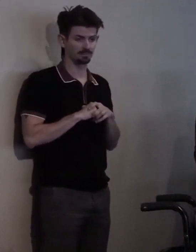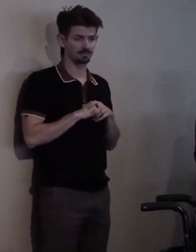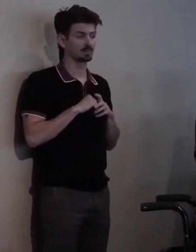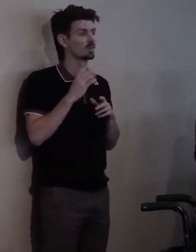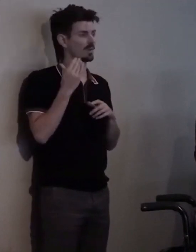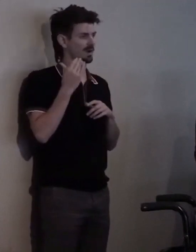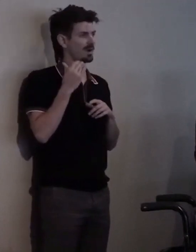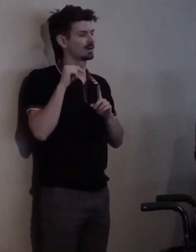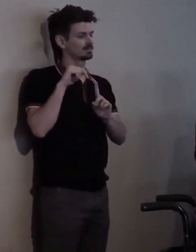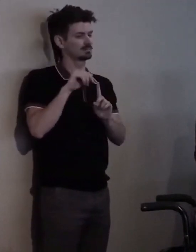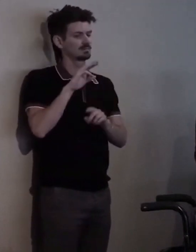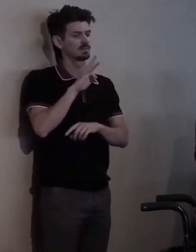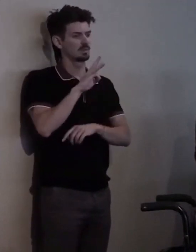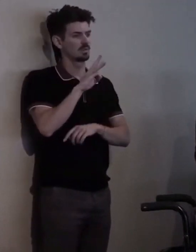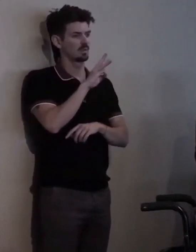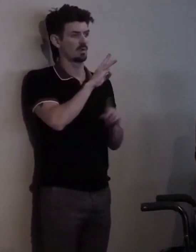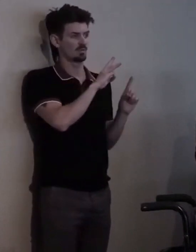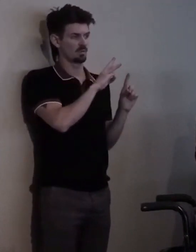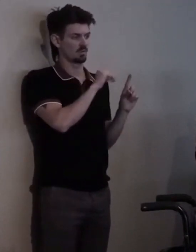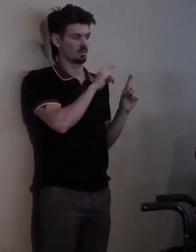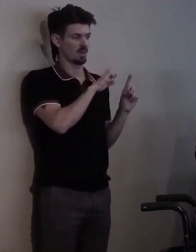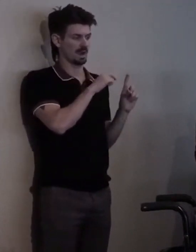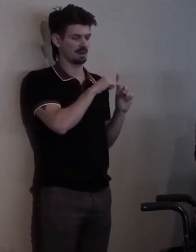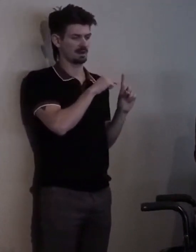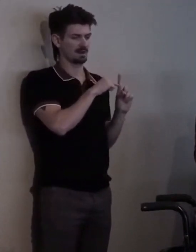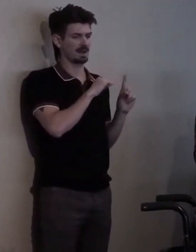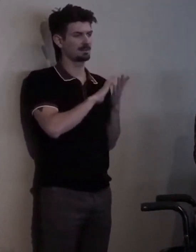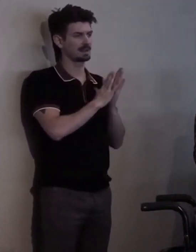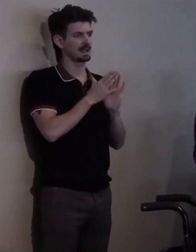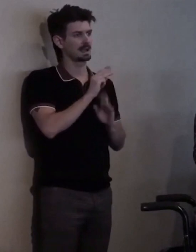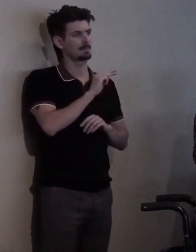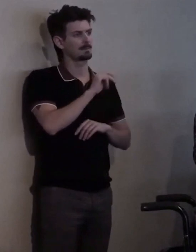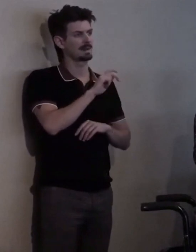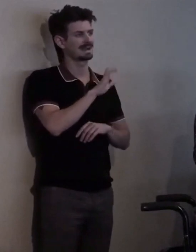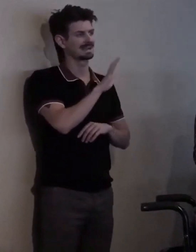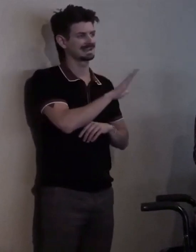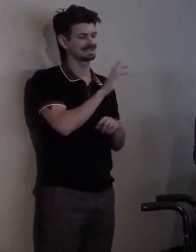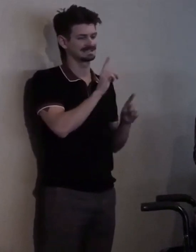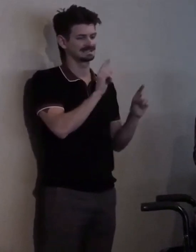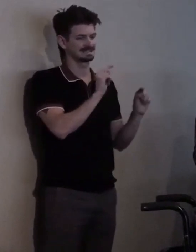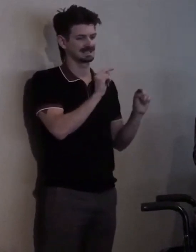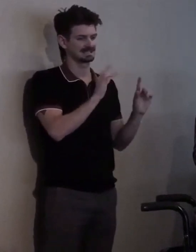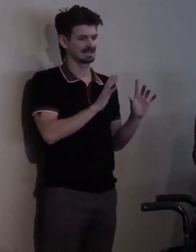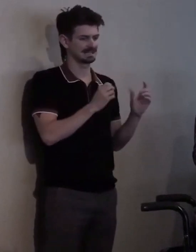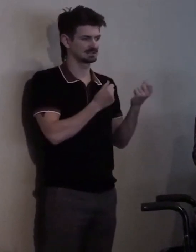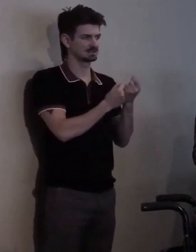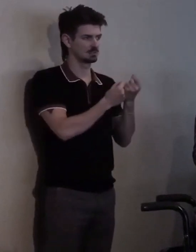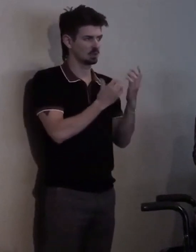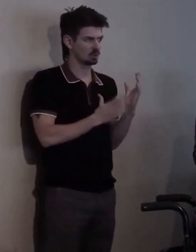I was able to be Mike's attendant for the last summer of his life...